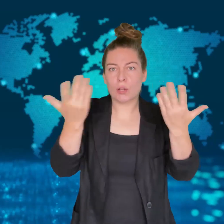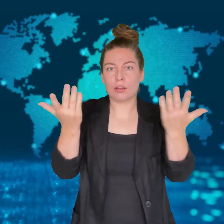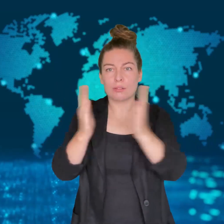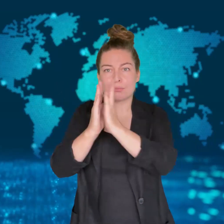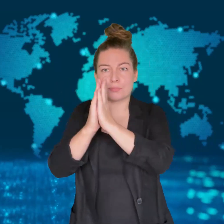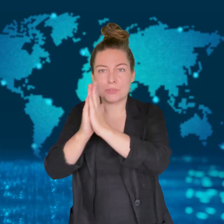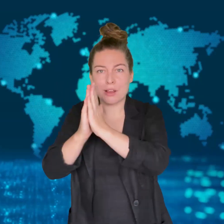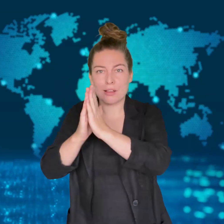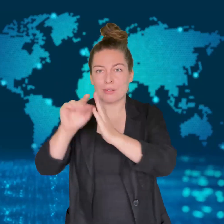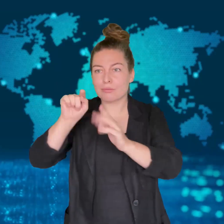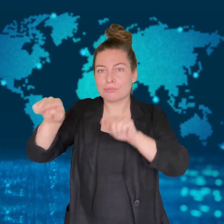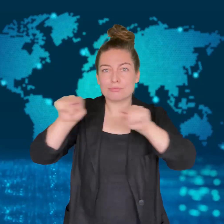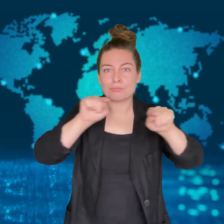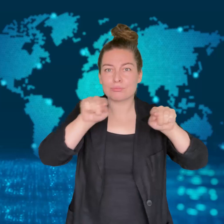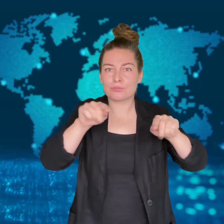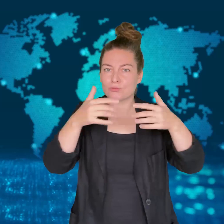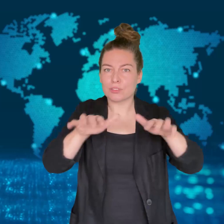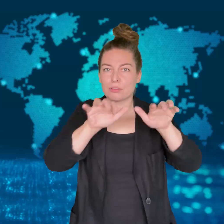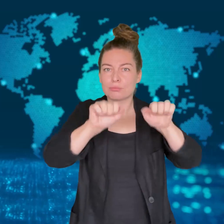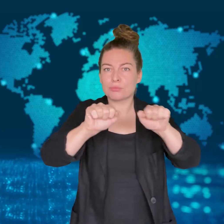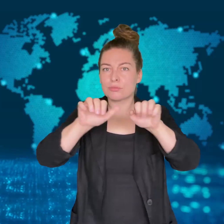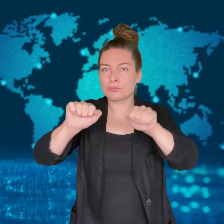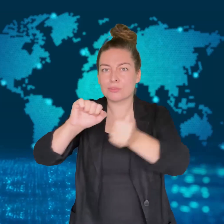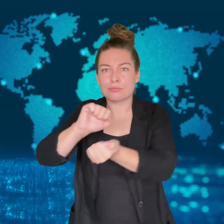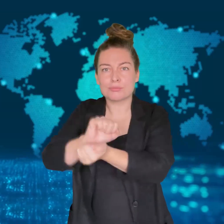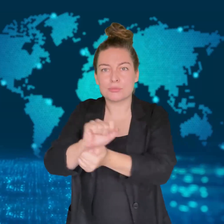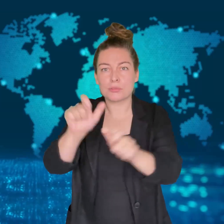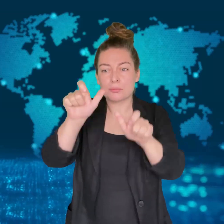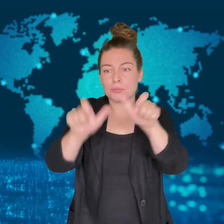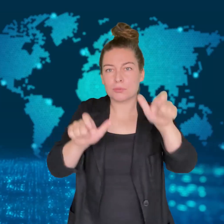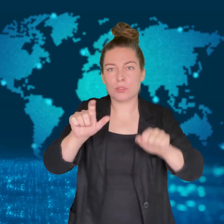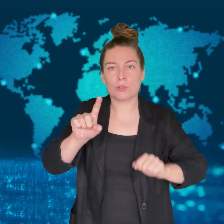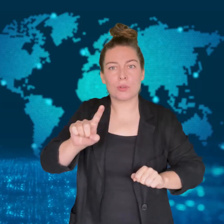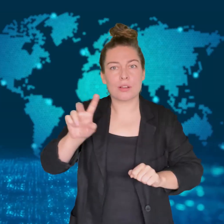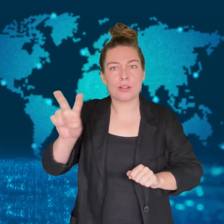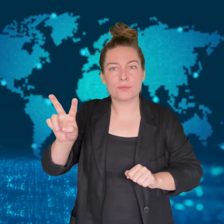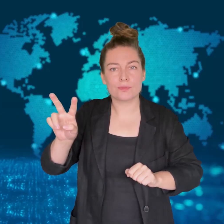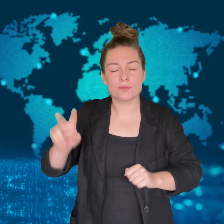and places of worship since the Hamas attack on Israel took place.